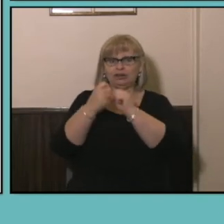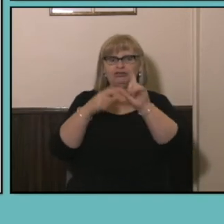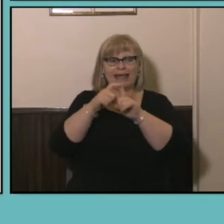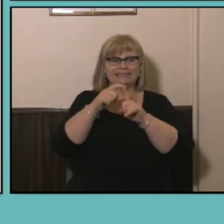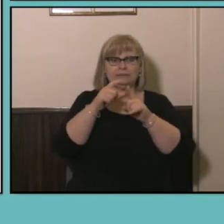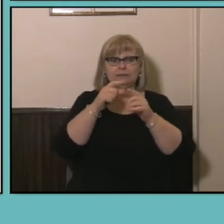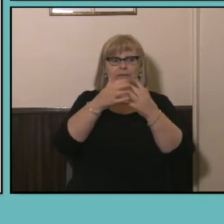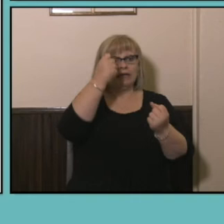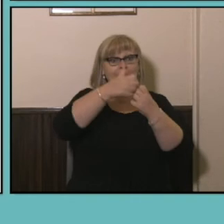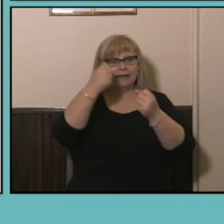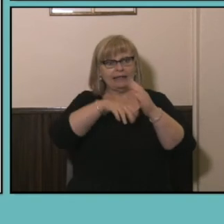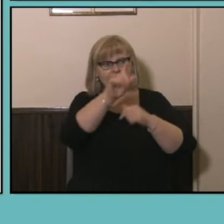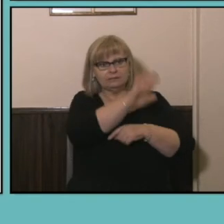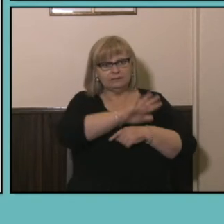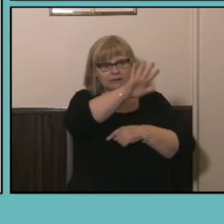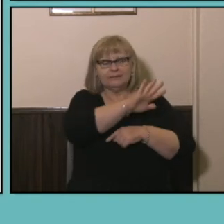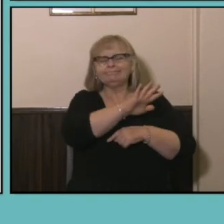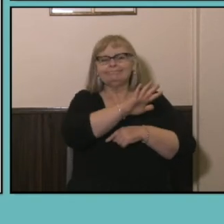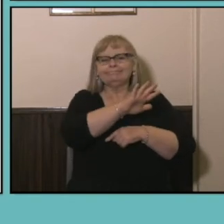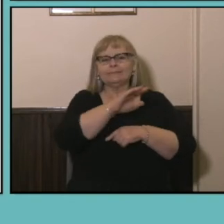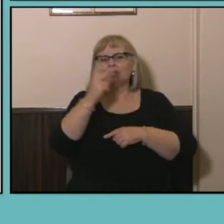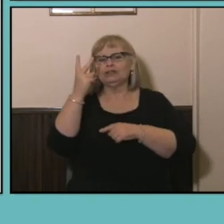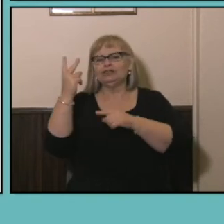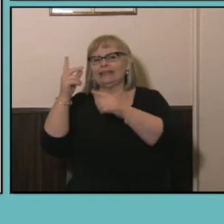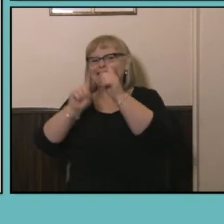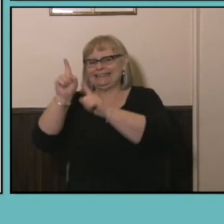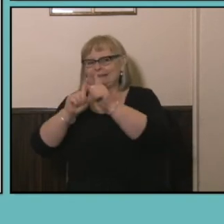then capital cities are two and a half times as likely, capital city residents